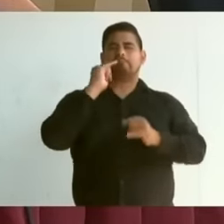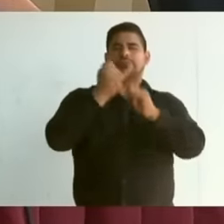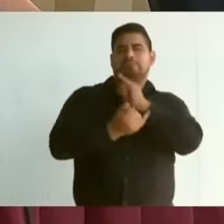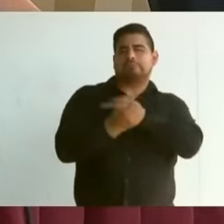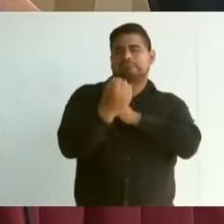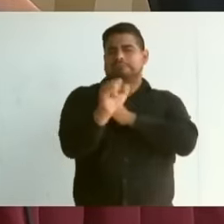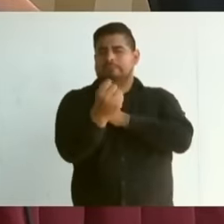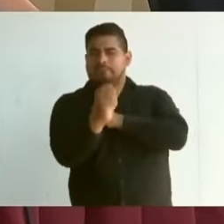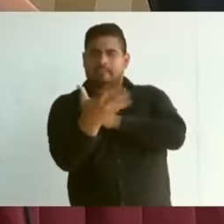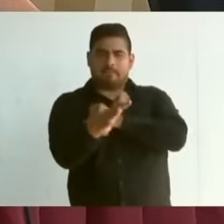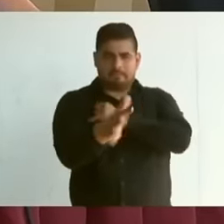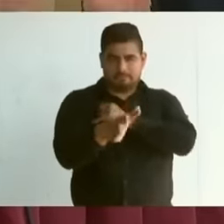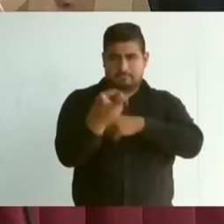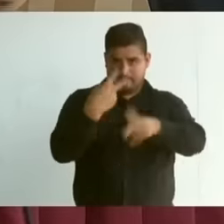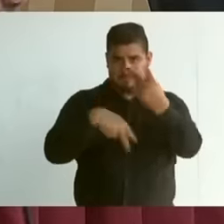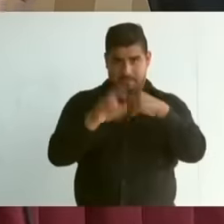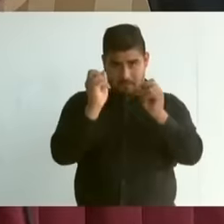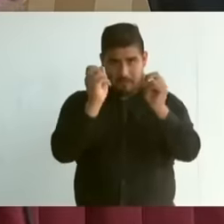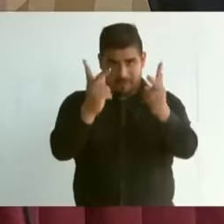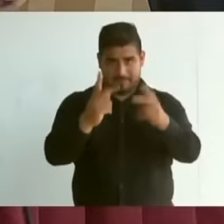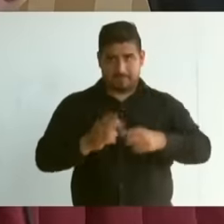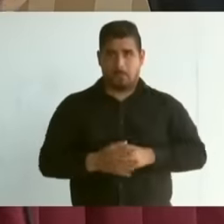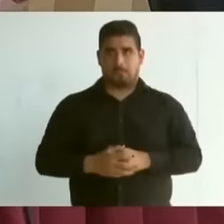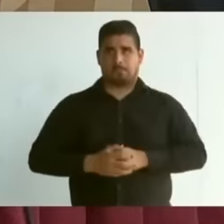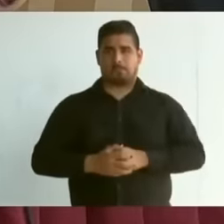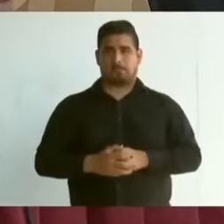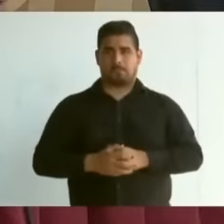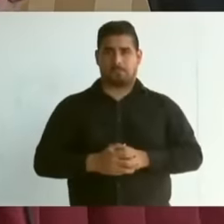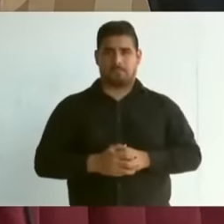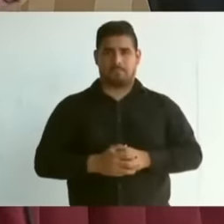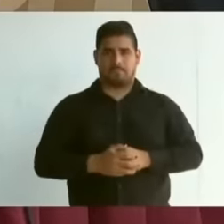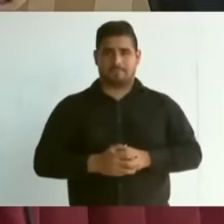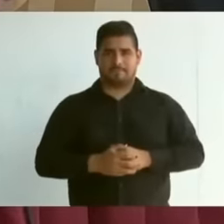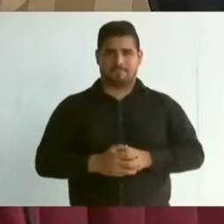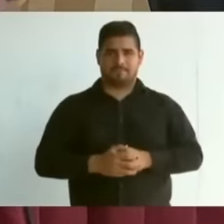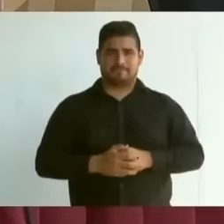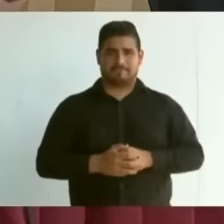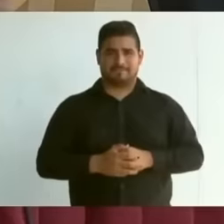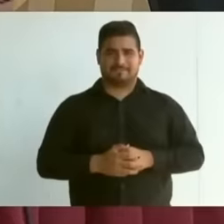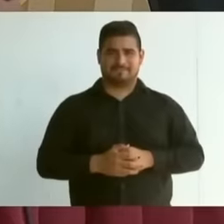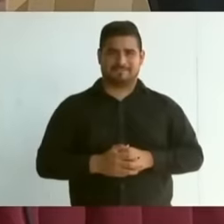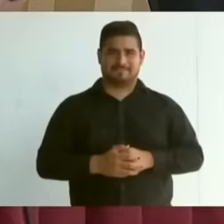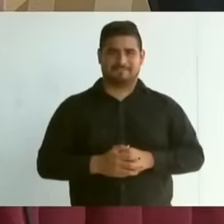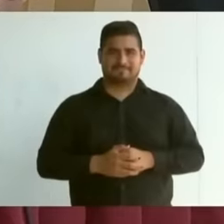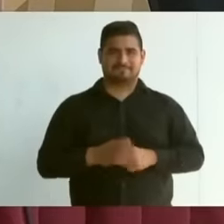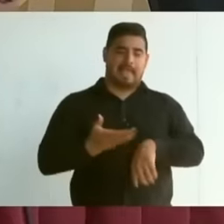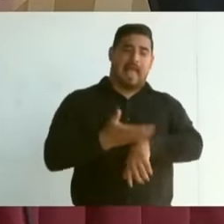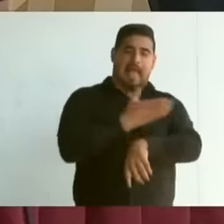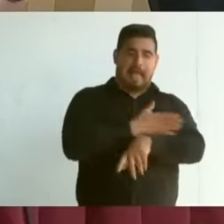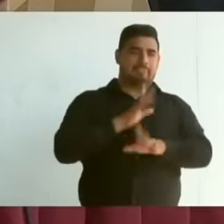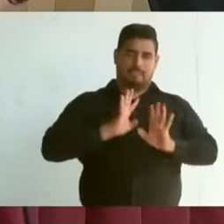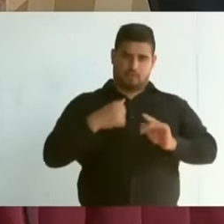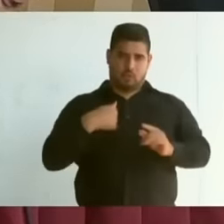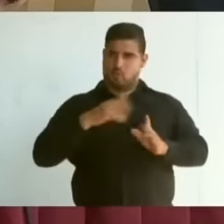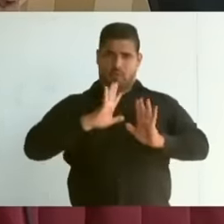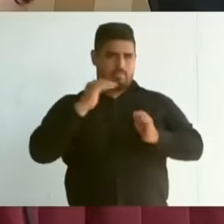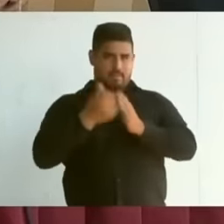yes before I give her the